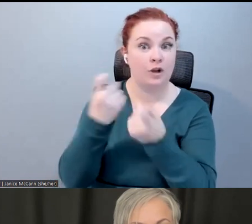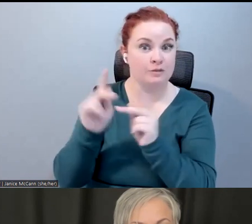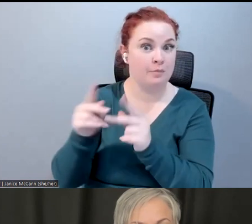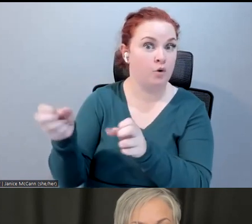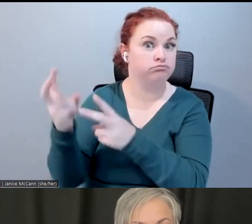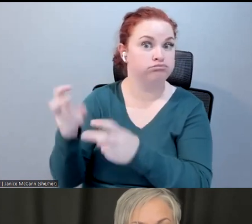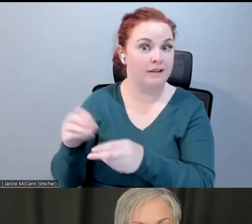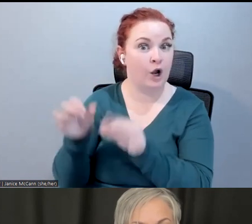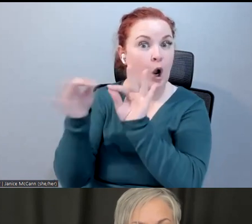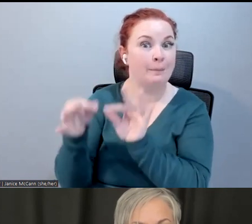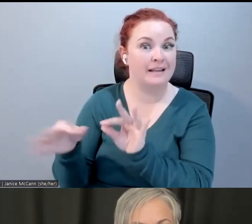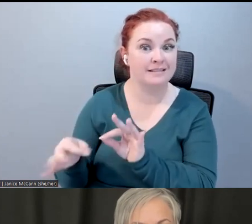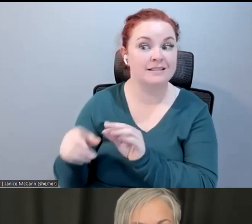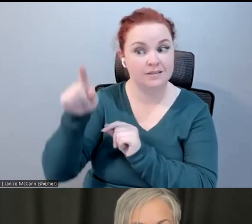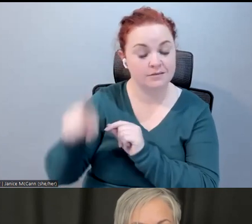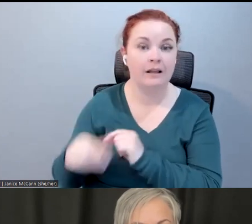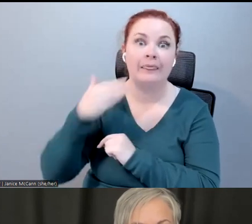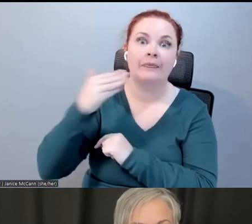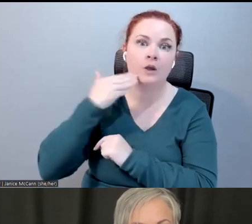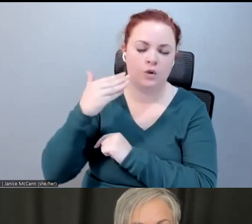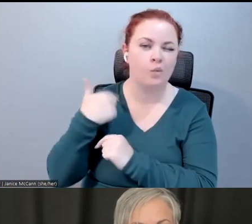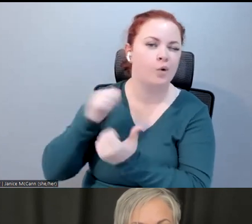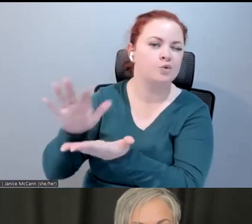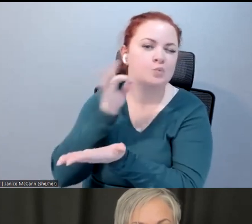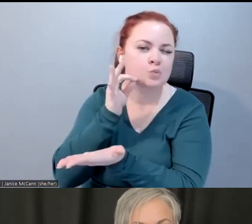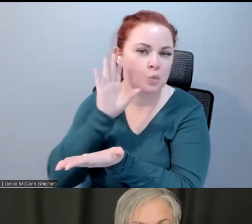them coming and we will address those momentarily. To continue